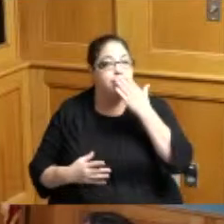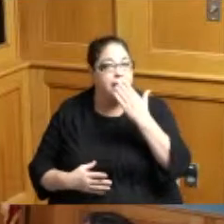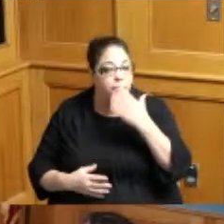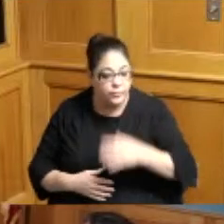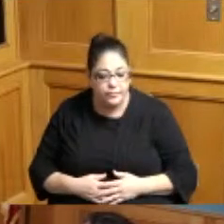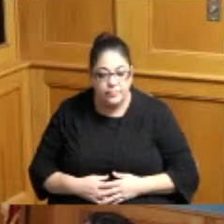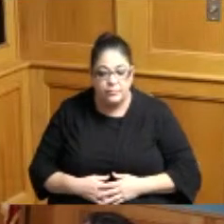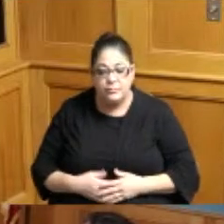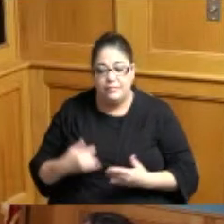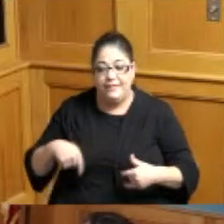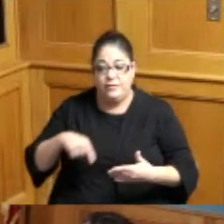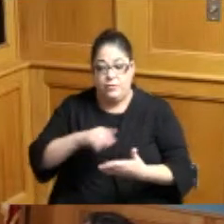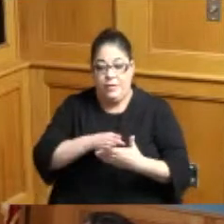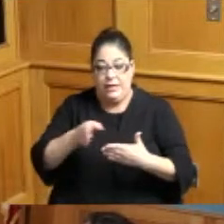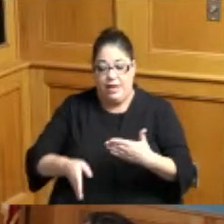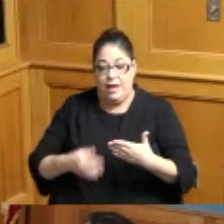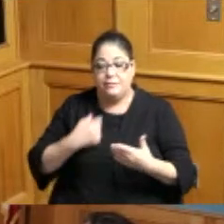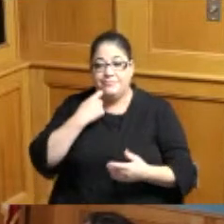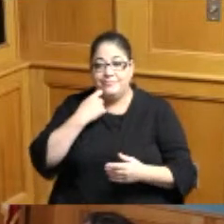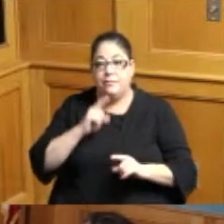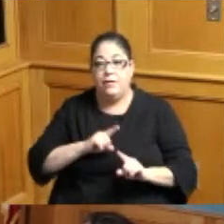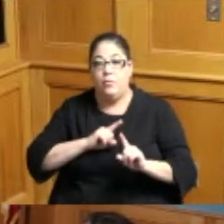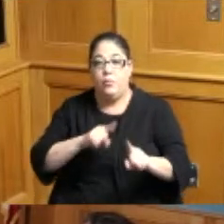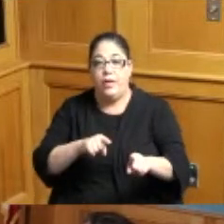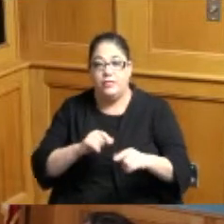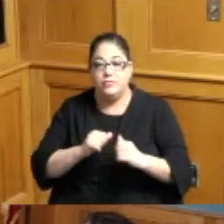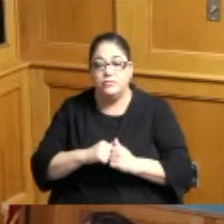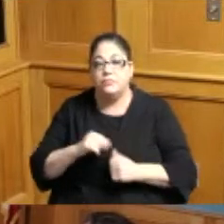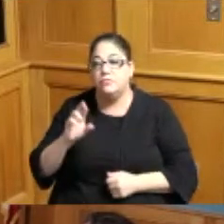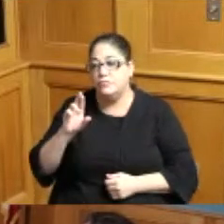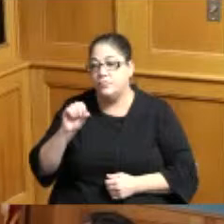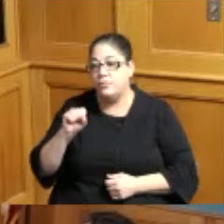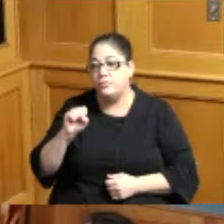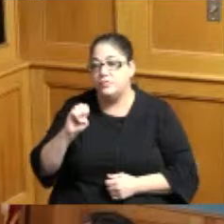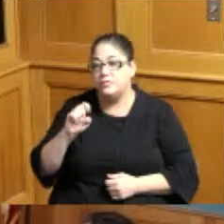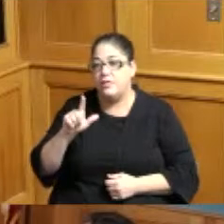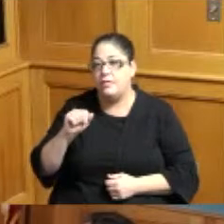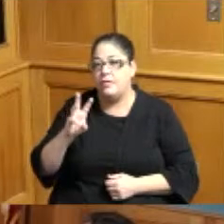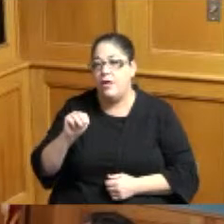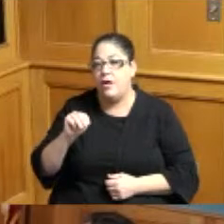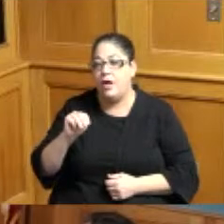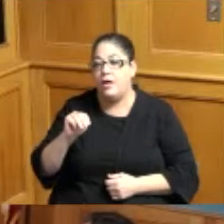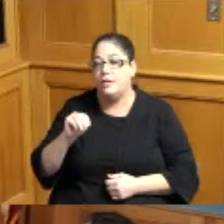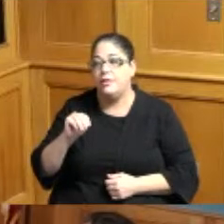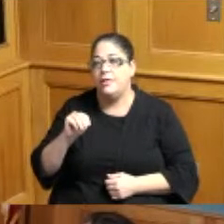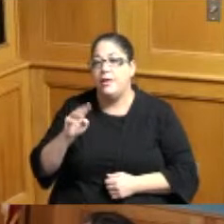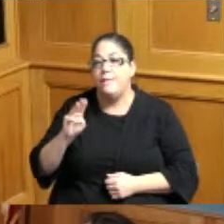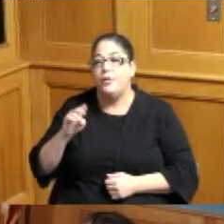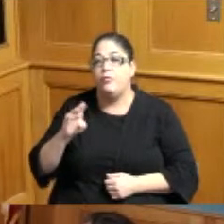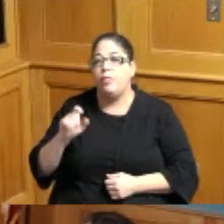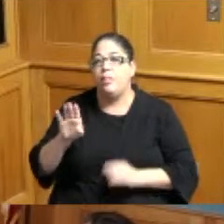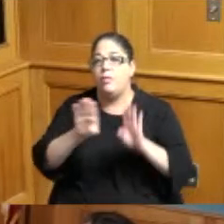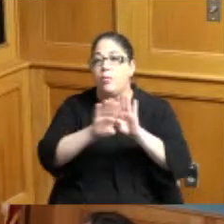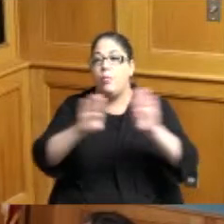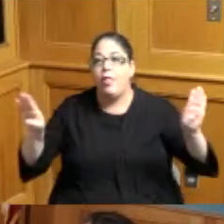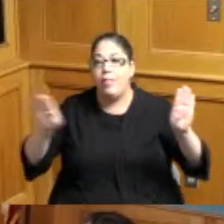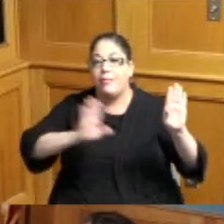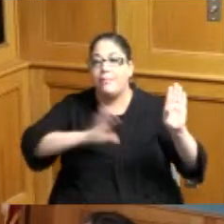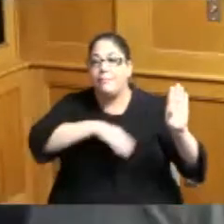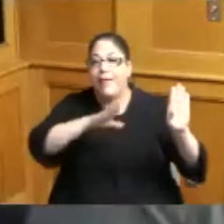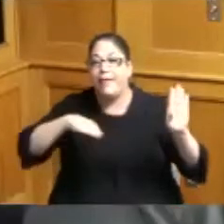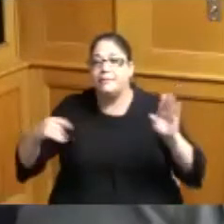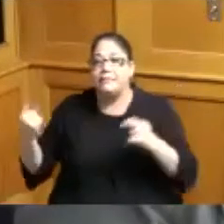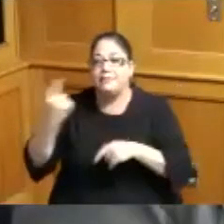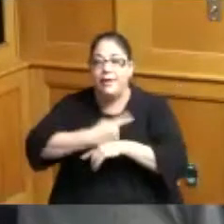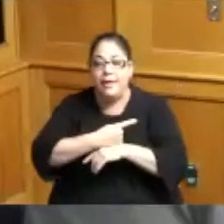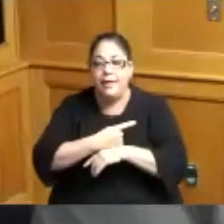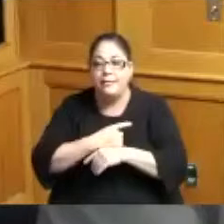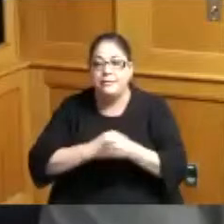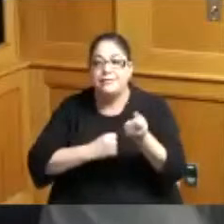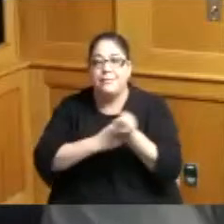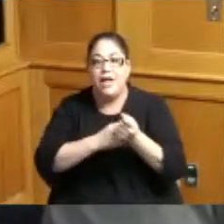this weekend I attended the Roselawn Community mural paint day that was sponsored by led by Annie